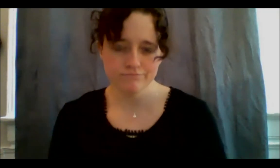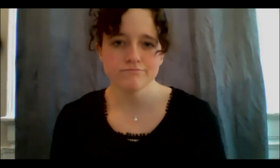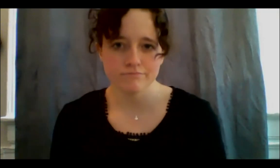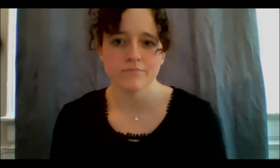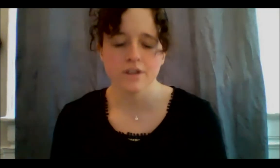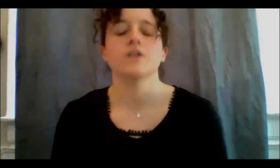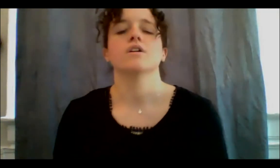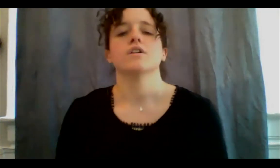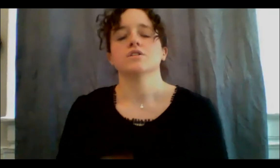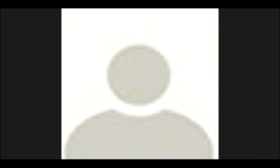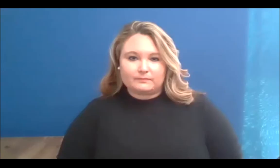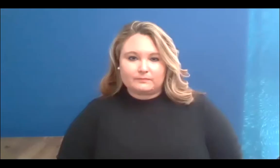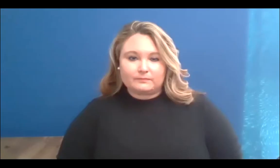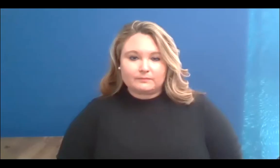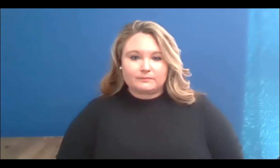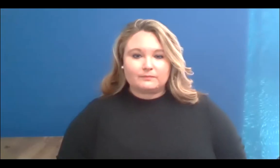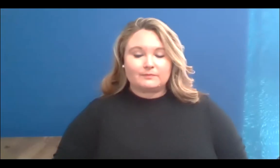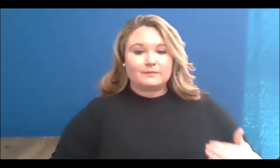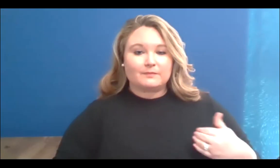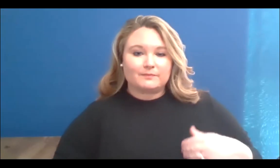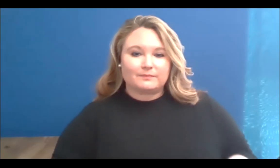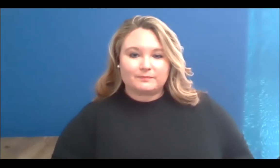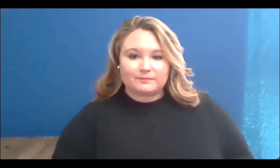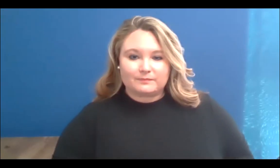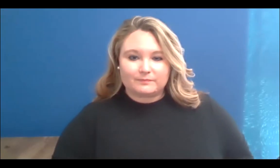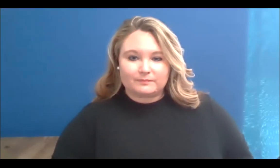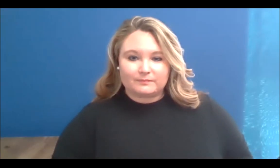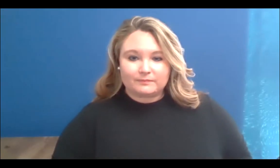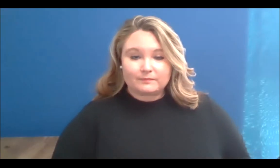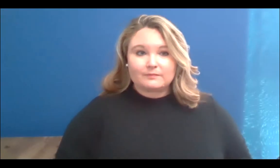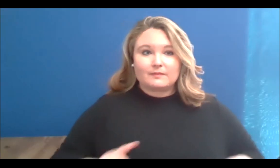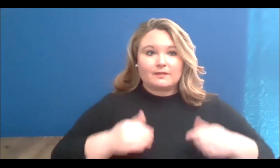plants that are grown together through ceremony and making sure that